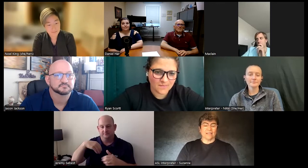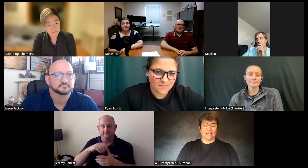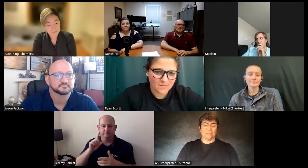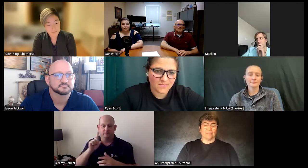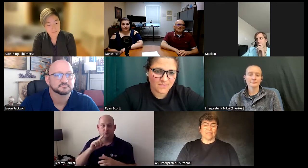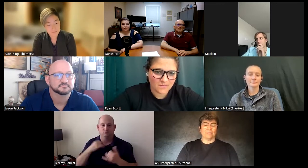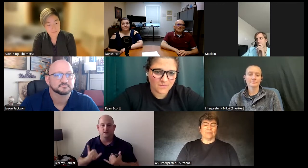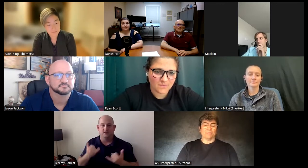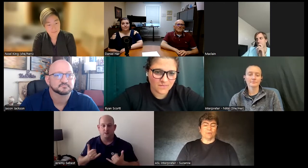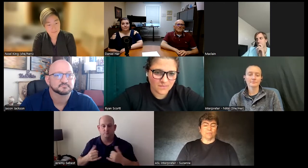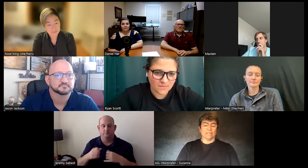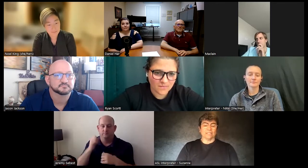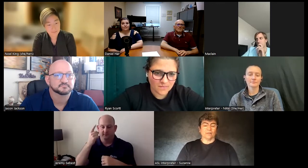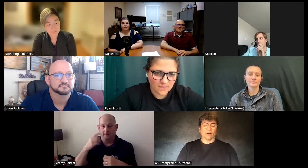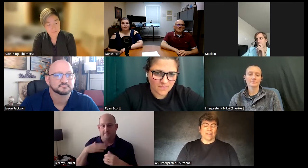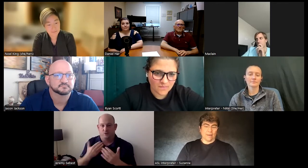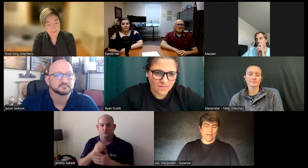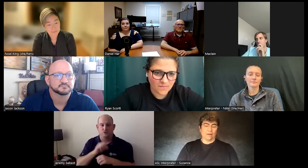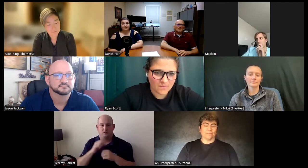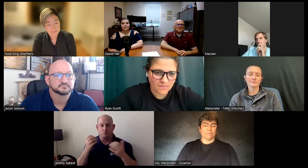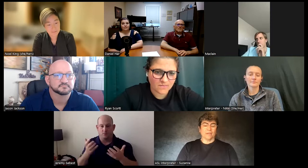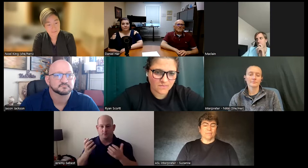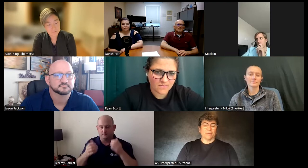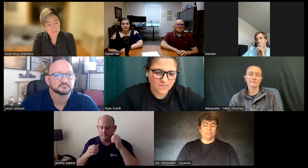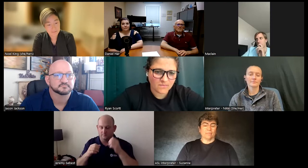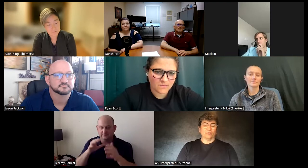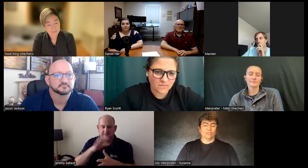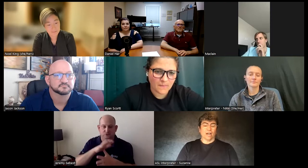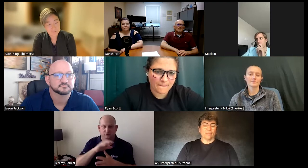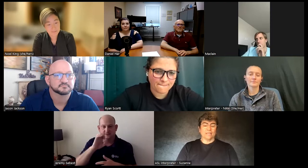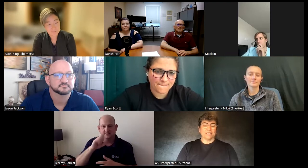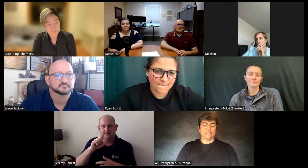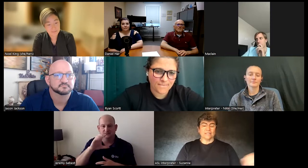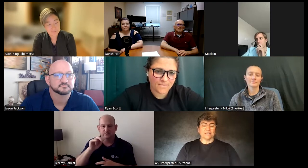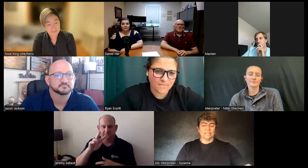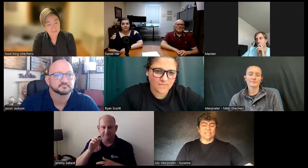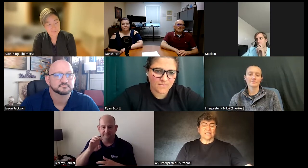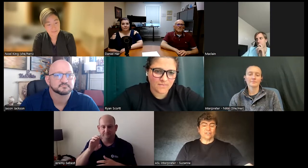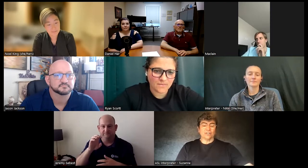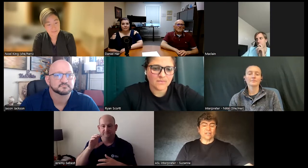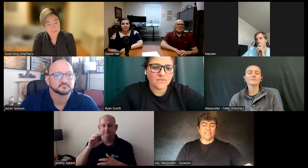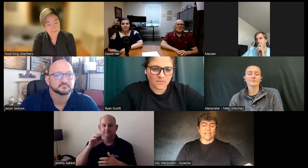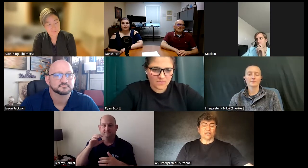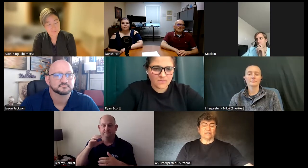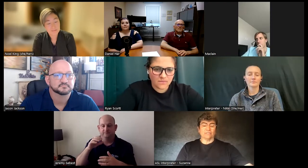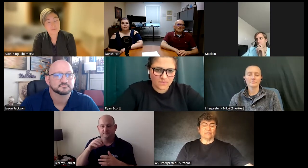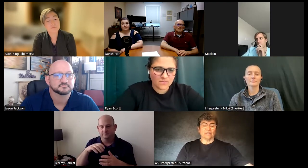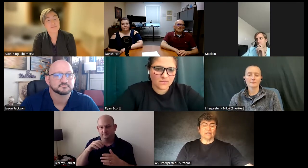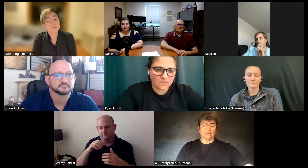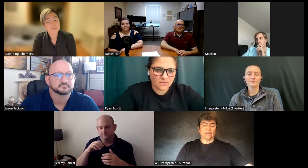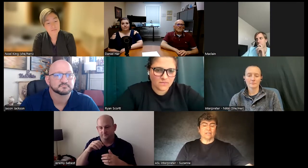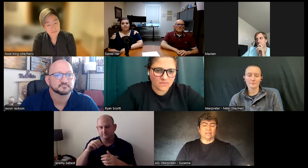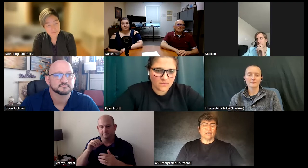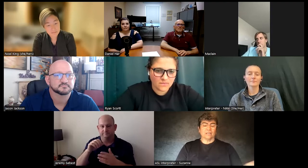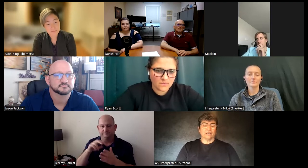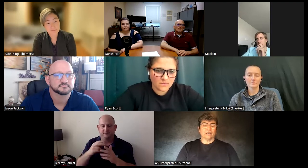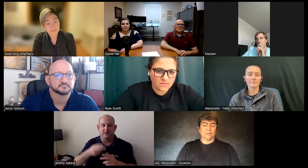and that became permanent where I am now but my new job is senior executive